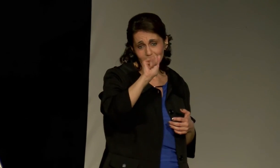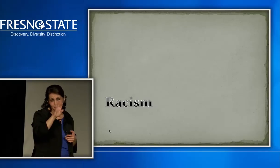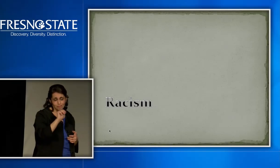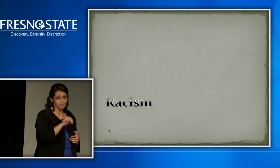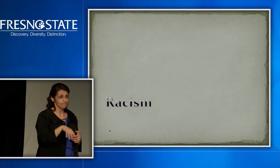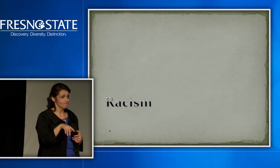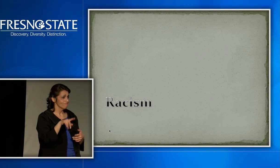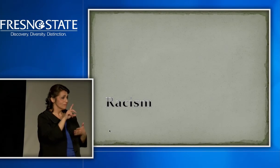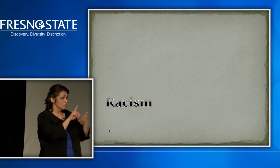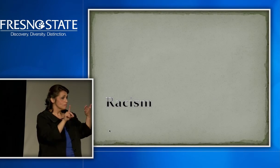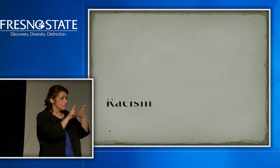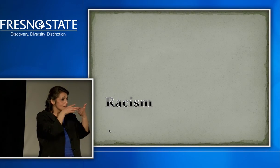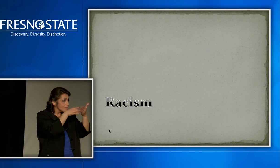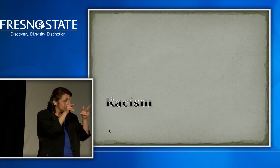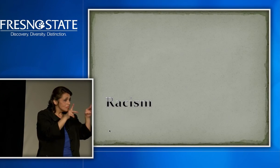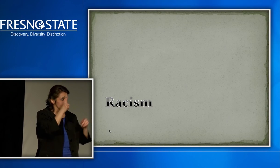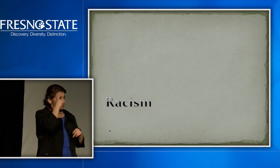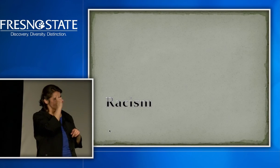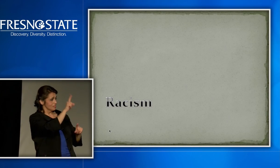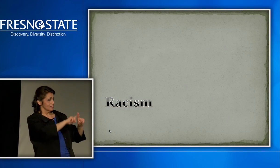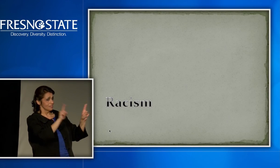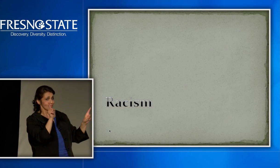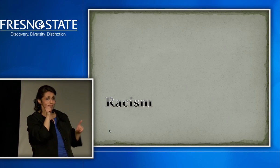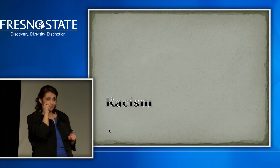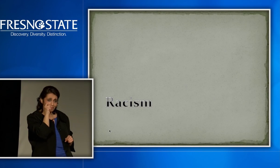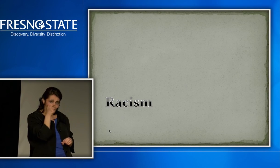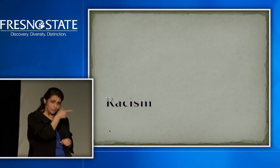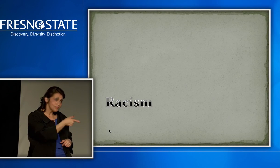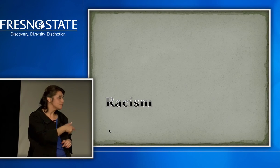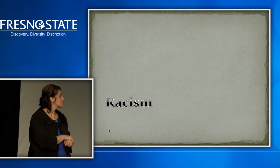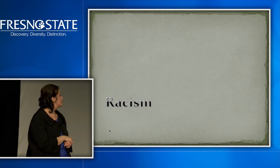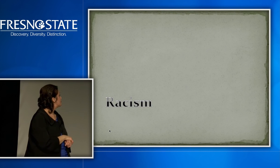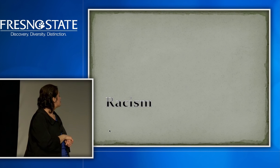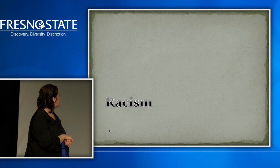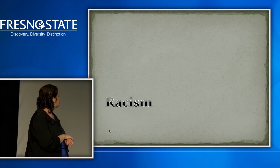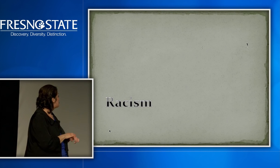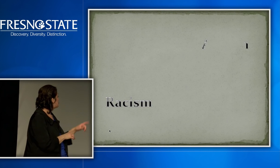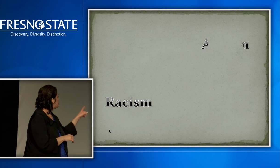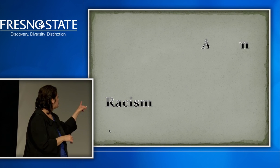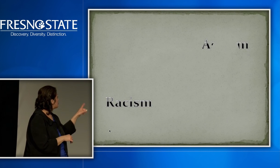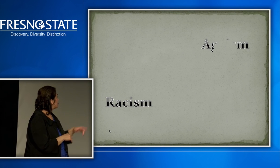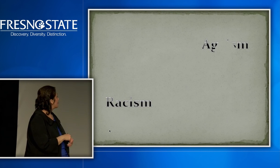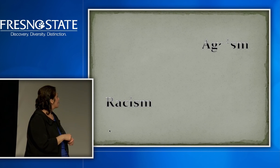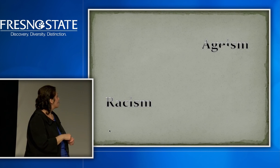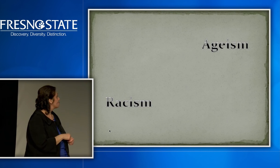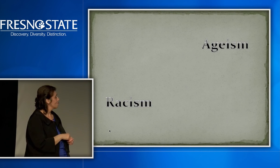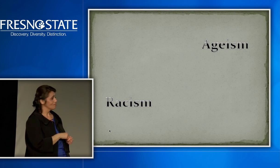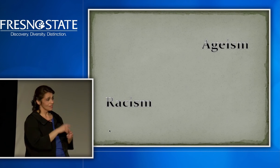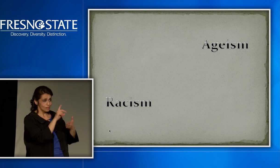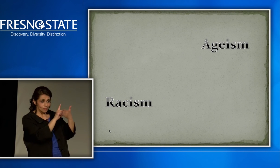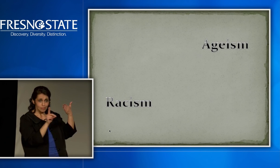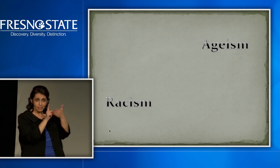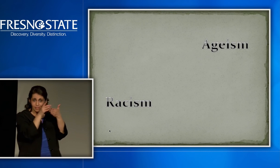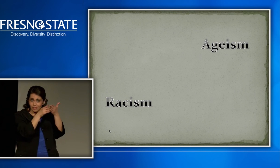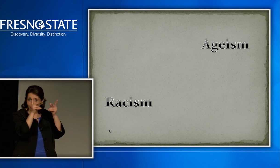Here's some examples that you've all heard of; racism, discriminating against someone because of the color of their skin.